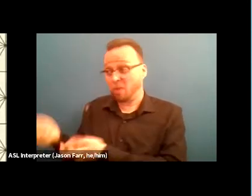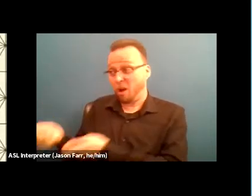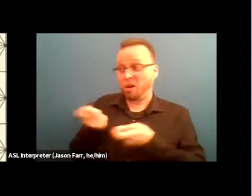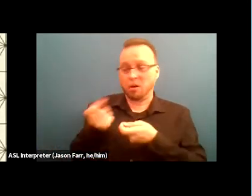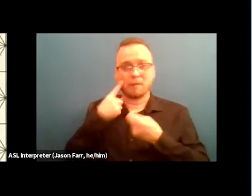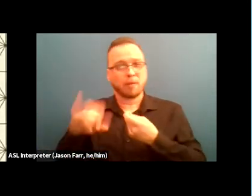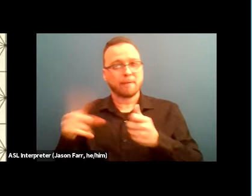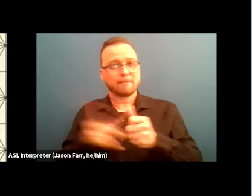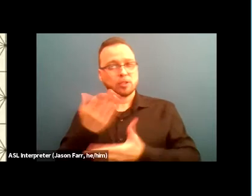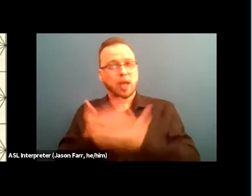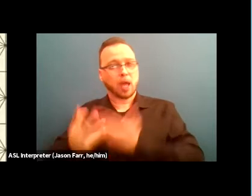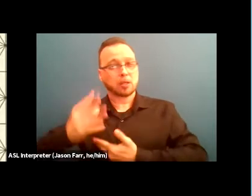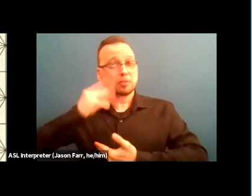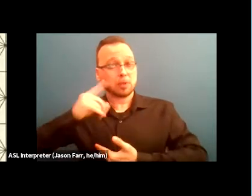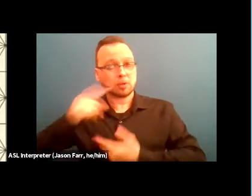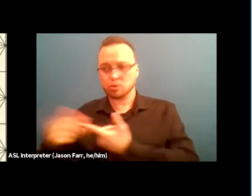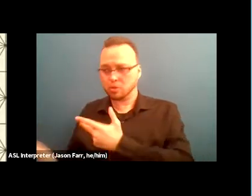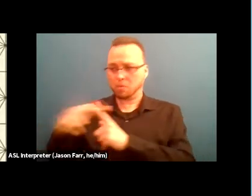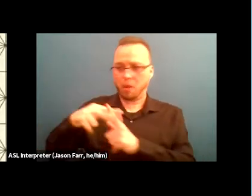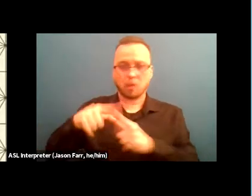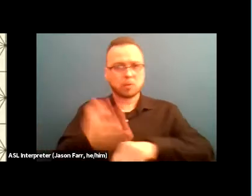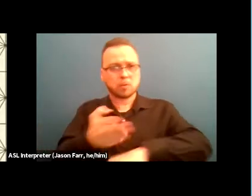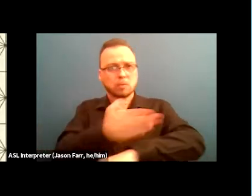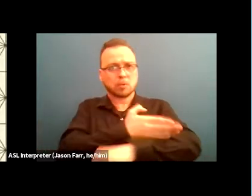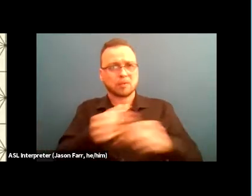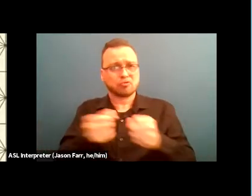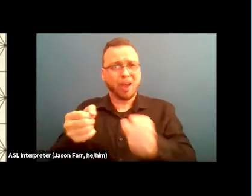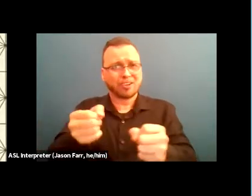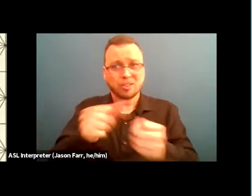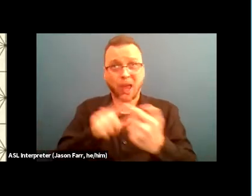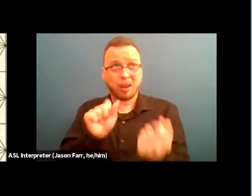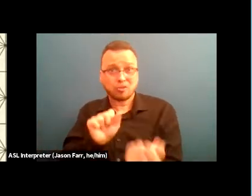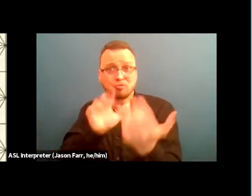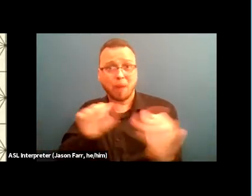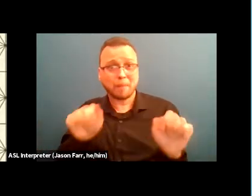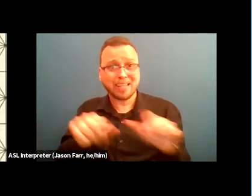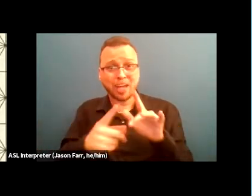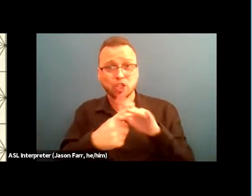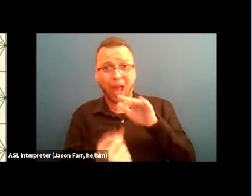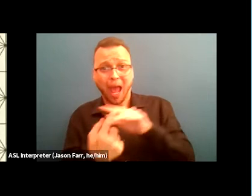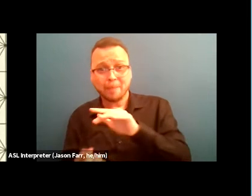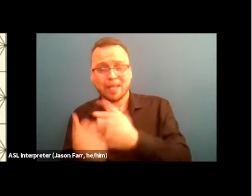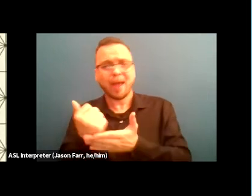that can improve strategies and address potential gaps, just ultimately help us understand what we might be missing.